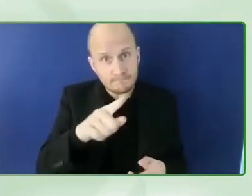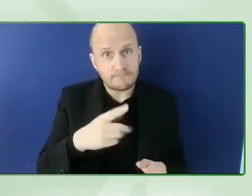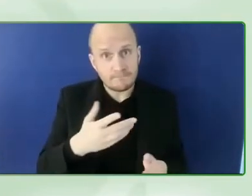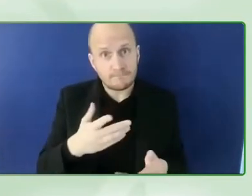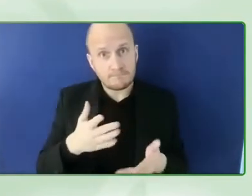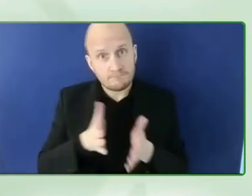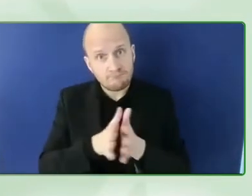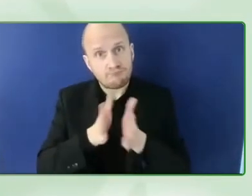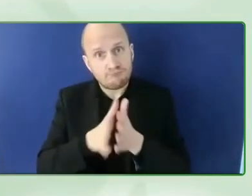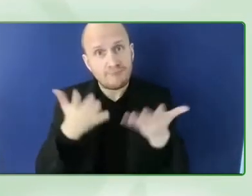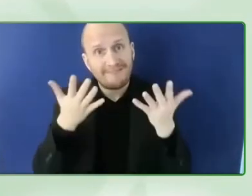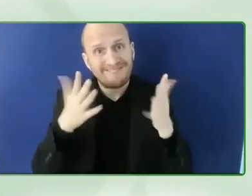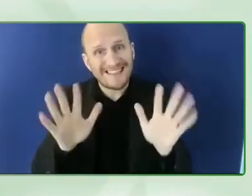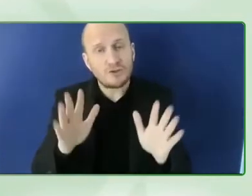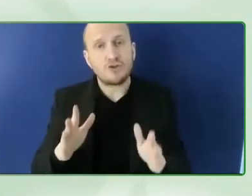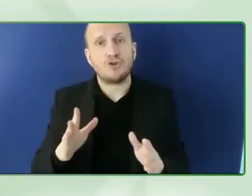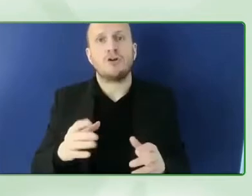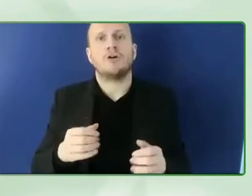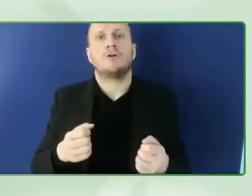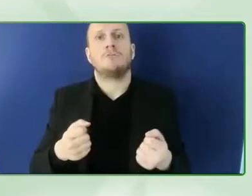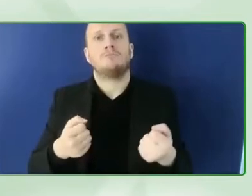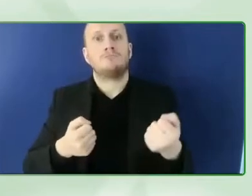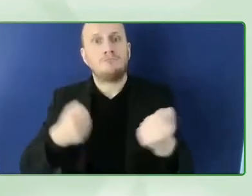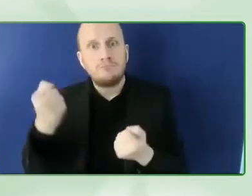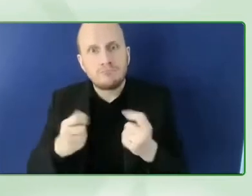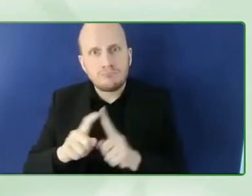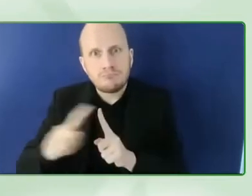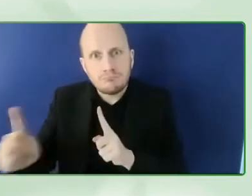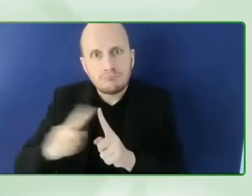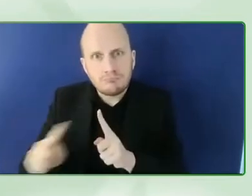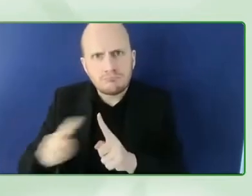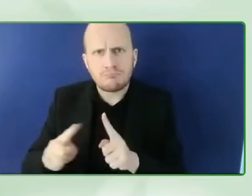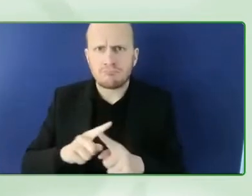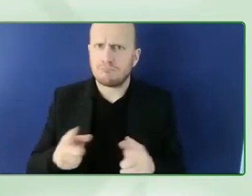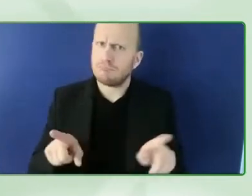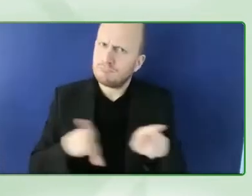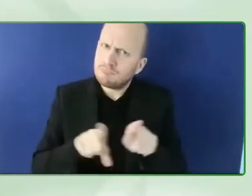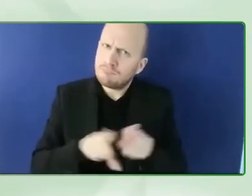it's about computers and robotics and verification all the things all the aspects that are relevant